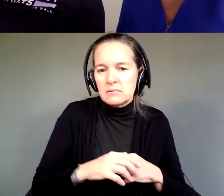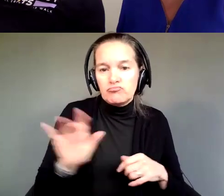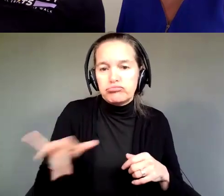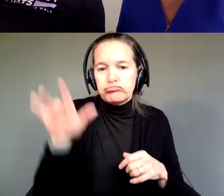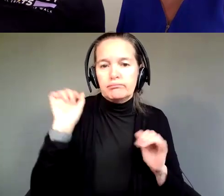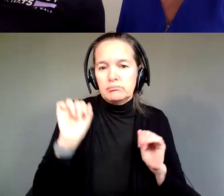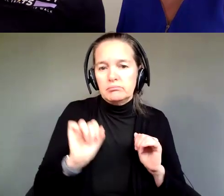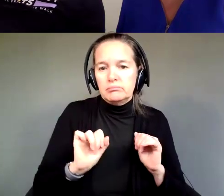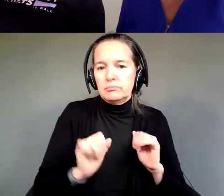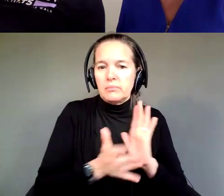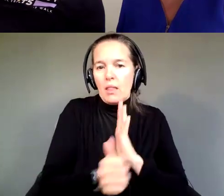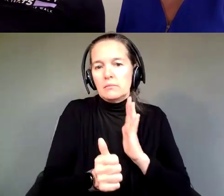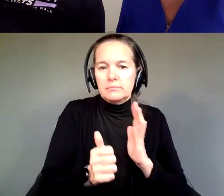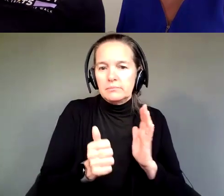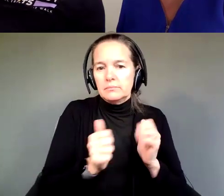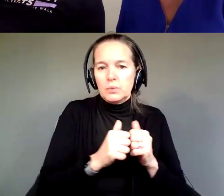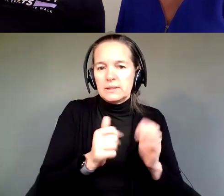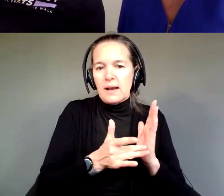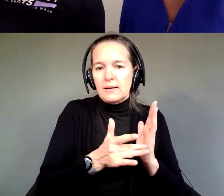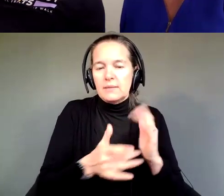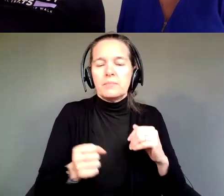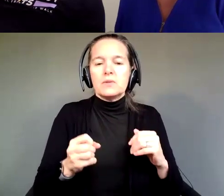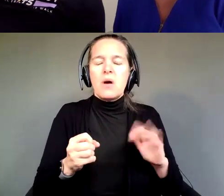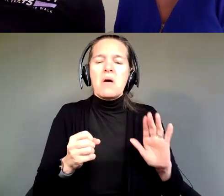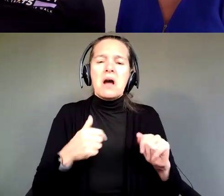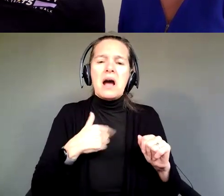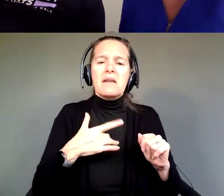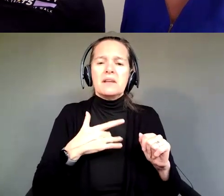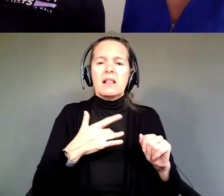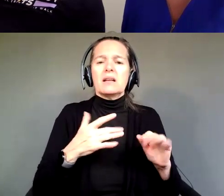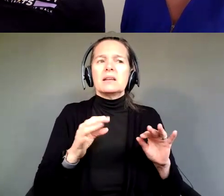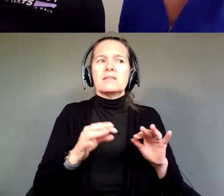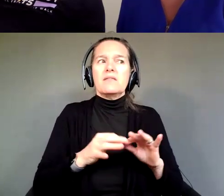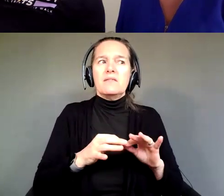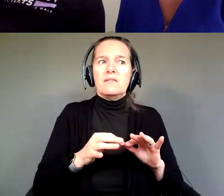So, you know, while I think it's valuable that we're all making decisions and we're